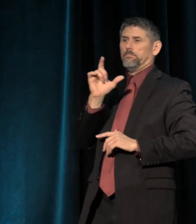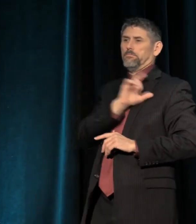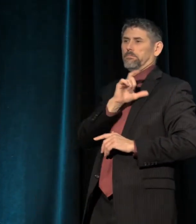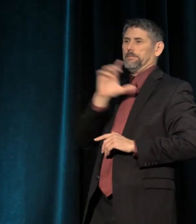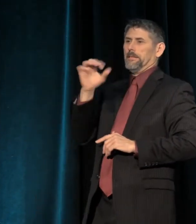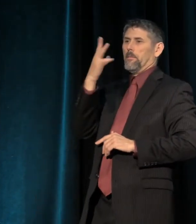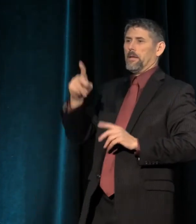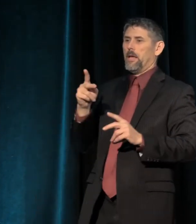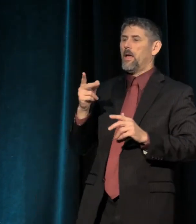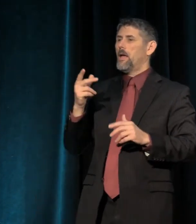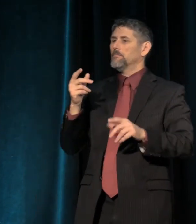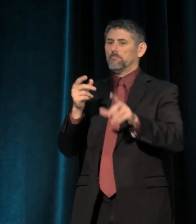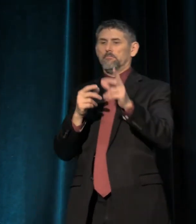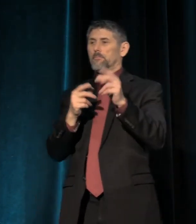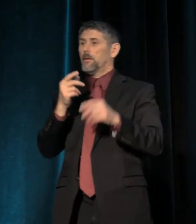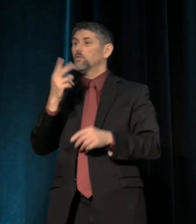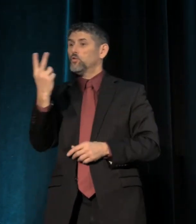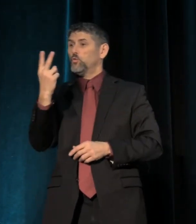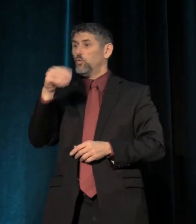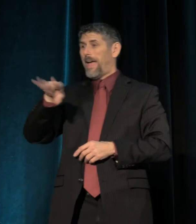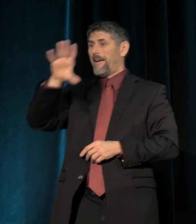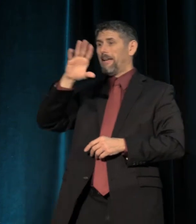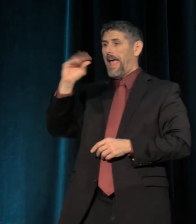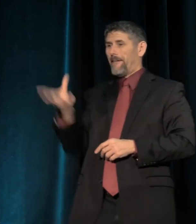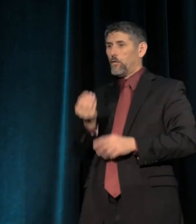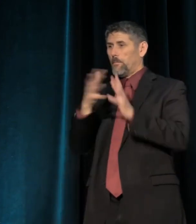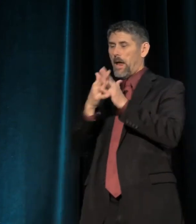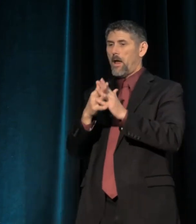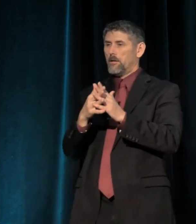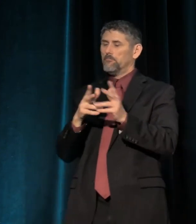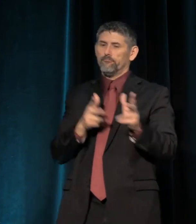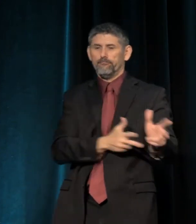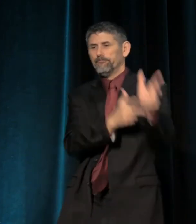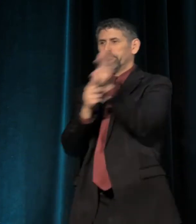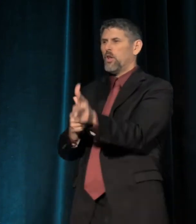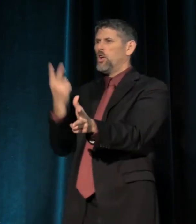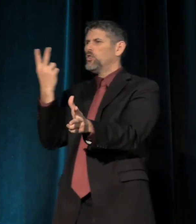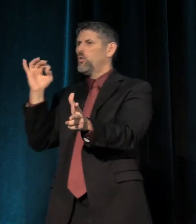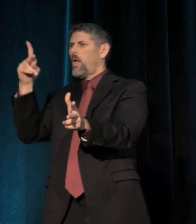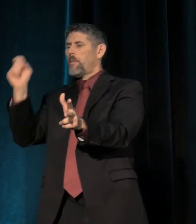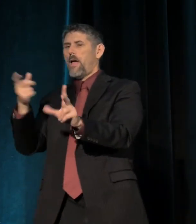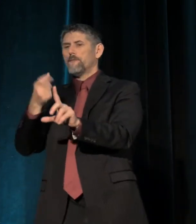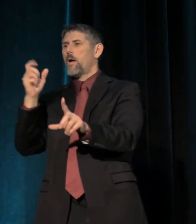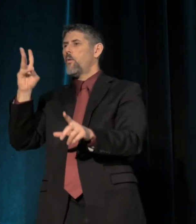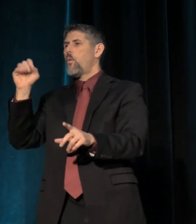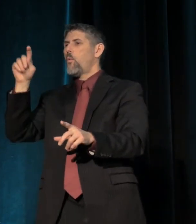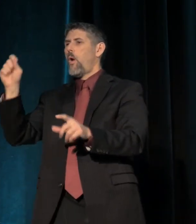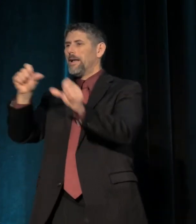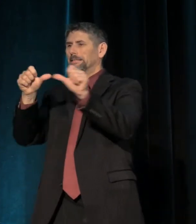pulled over two African Americans two blocks from their home in Watts, the Watts neighborhood of Los Angeles.